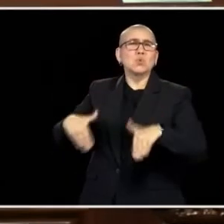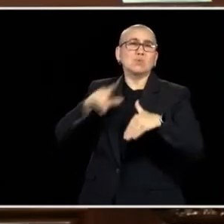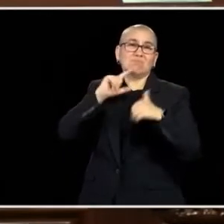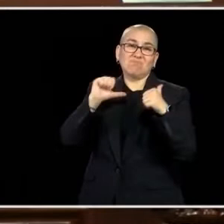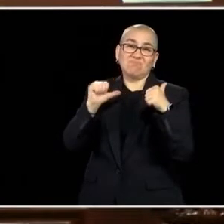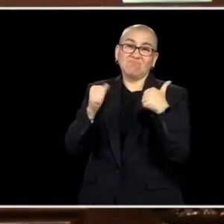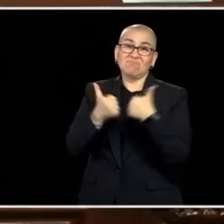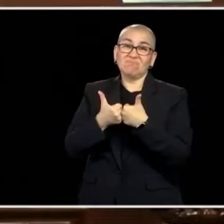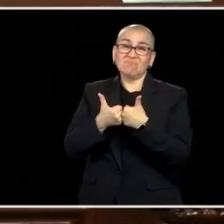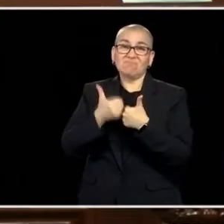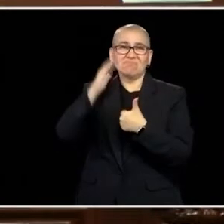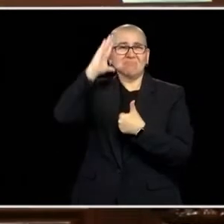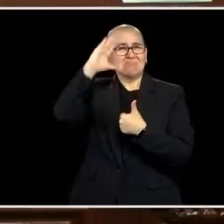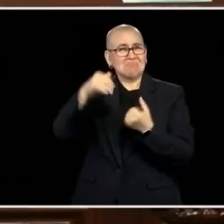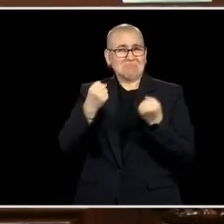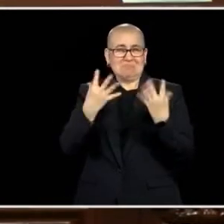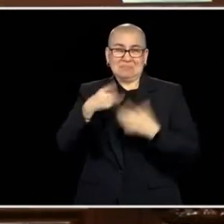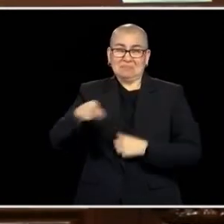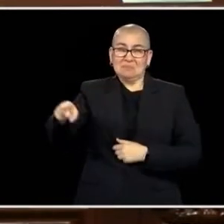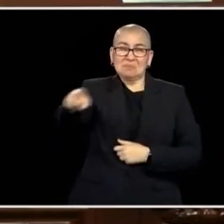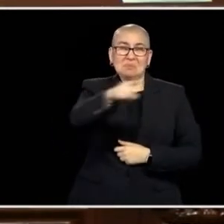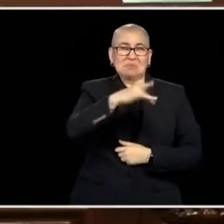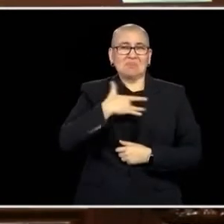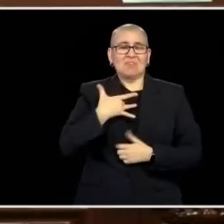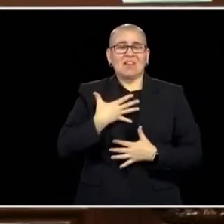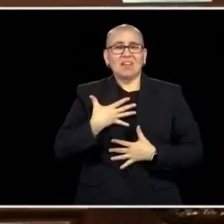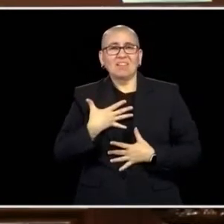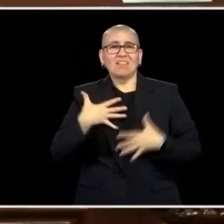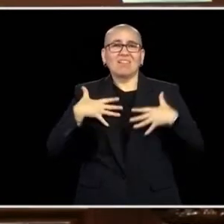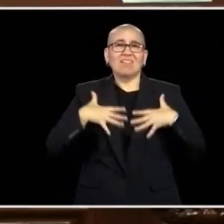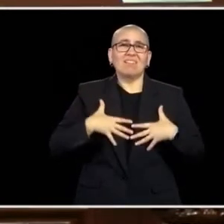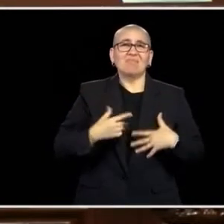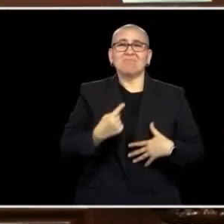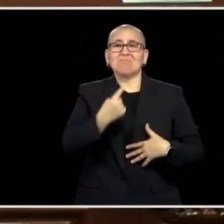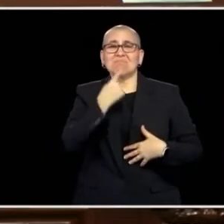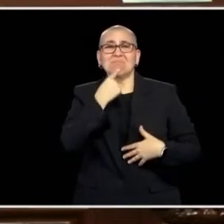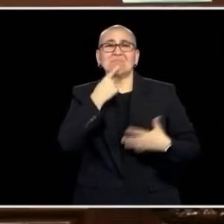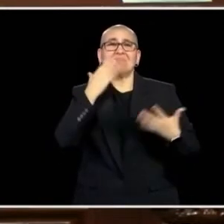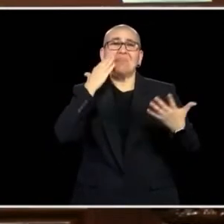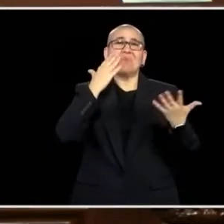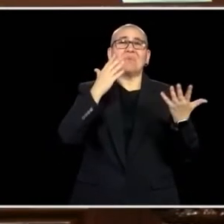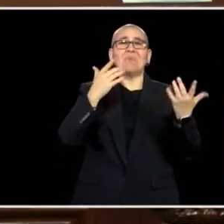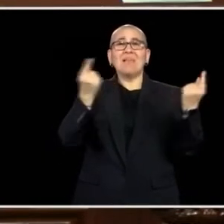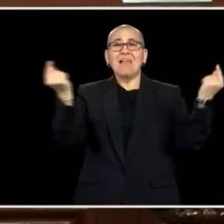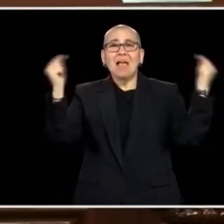YOU ARE DEEPLY DISAPPOINTED. YOU DID NOT GET TO COME ON A SUNDAY NIGHT AND LISTEN TO ME TALK.